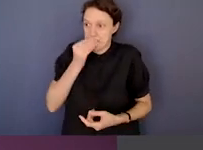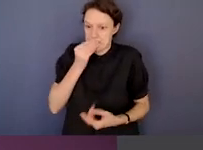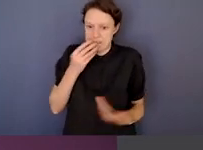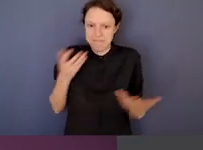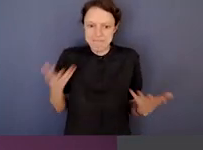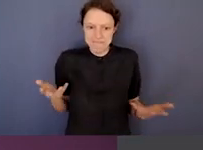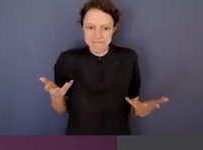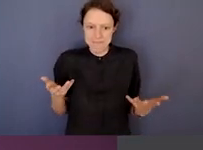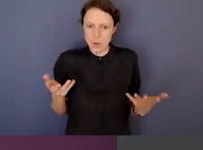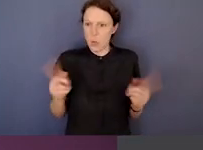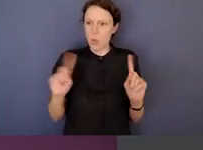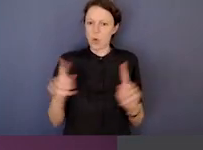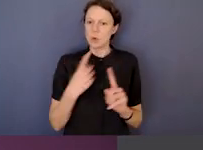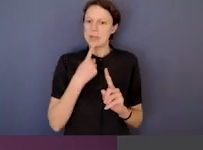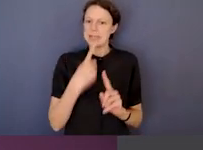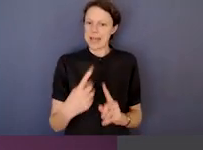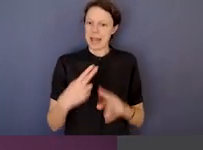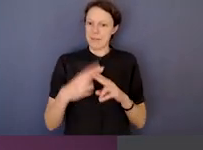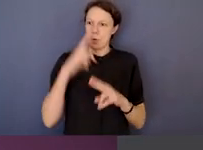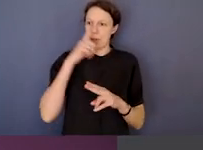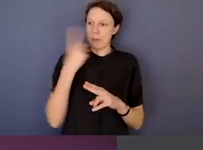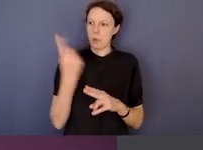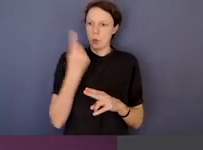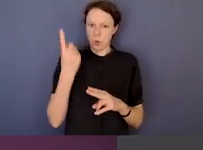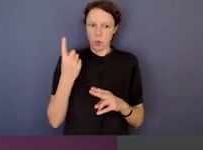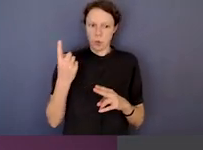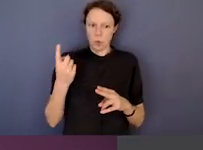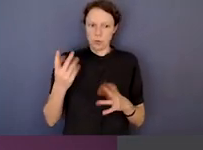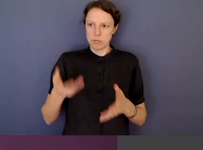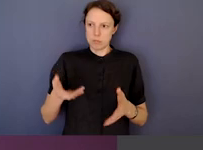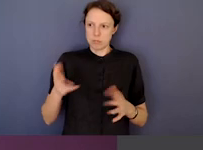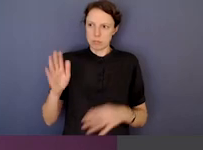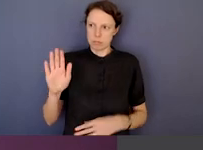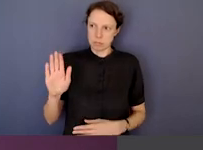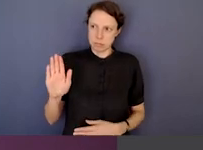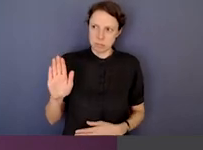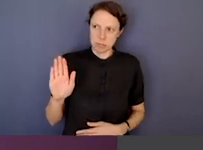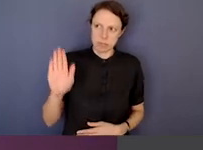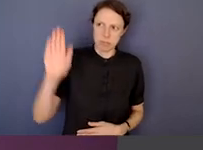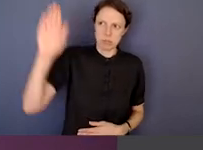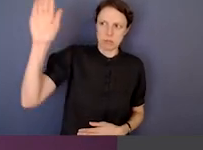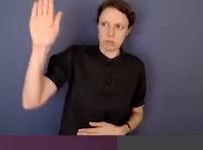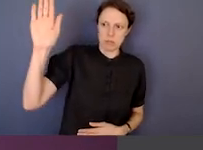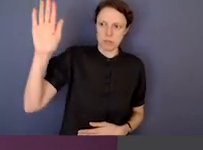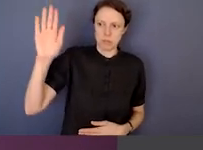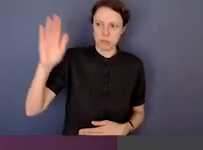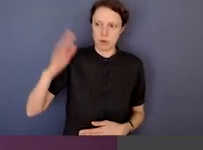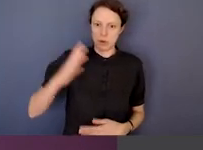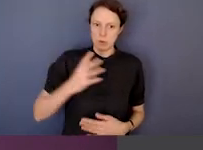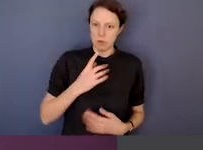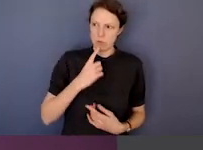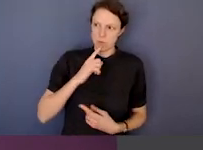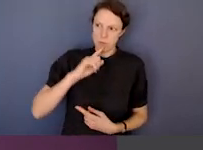what are we to say to whistle-blowers, to ensure that people feel confident about reporting corrupt conduct?